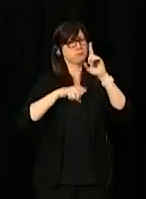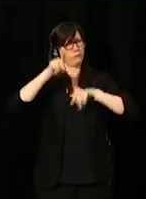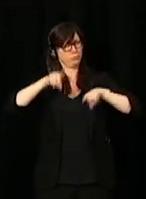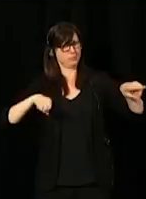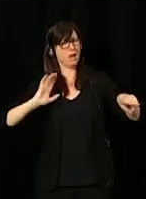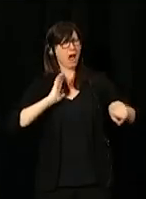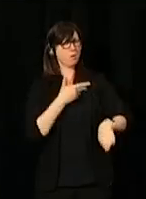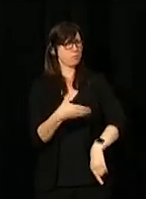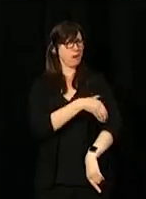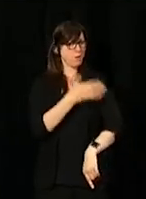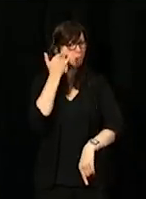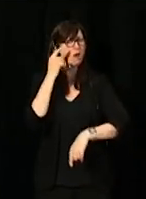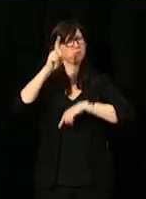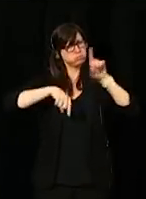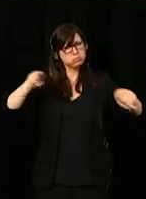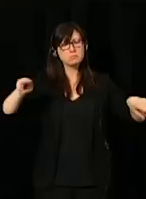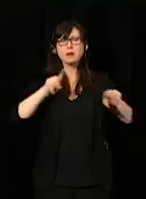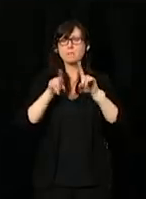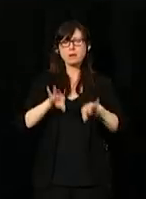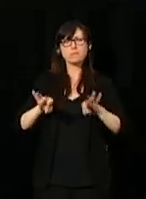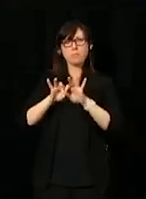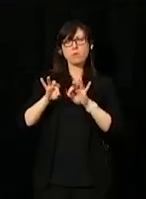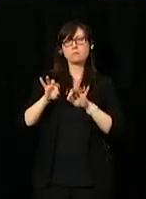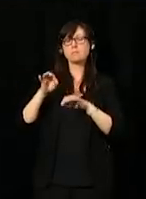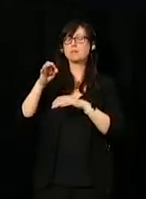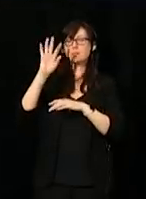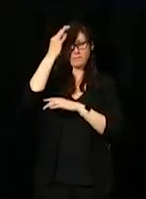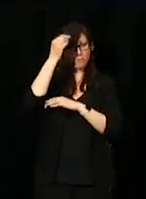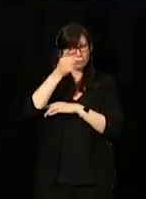It's very important to have a public service where each and every member